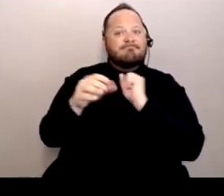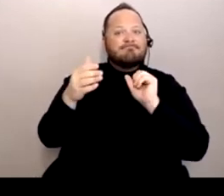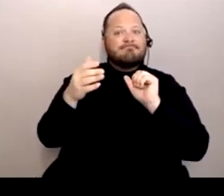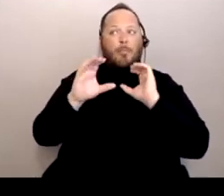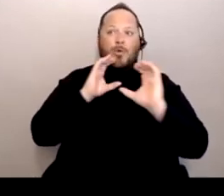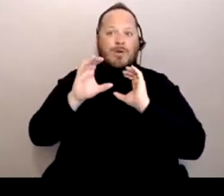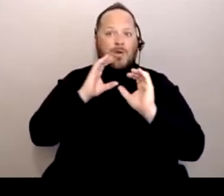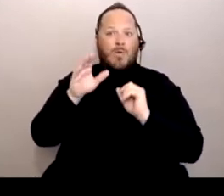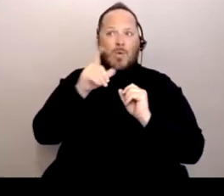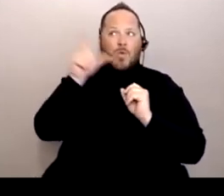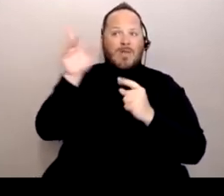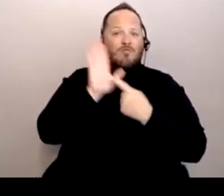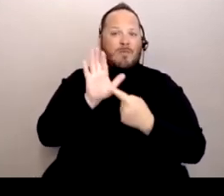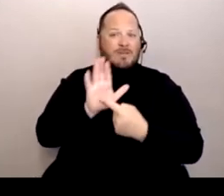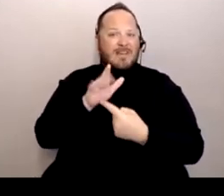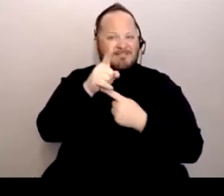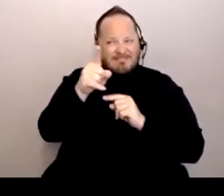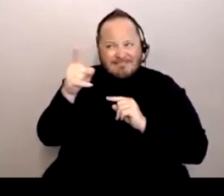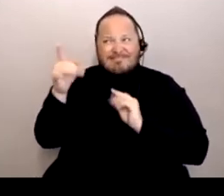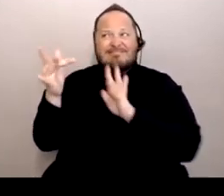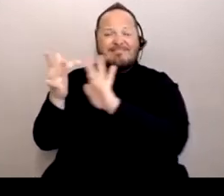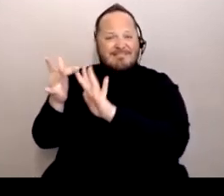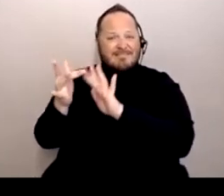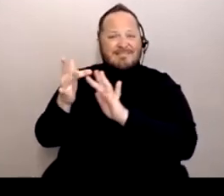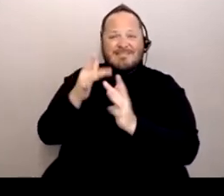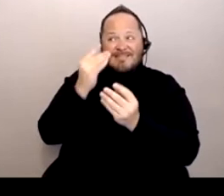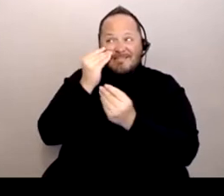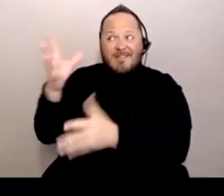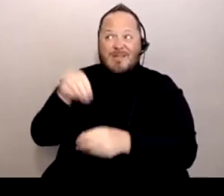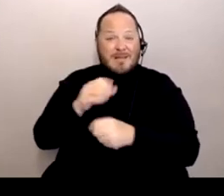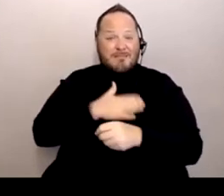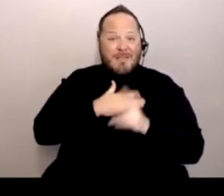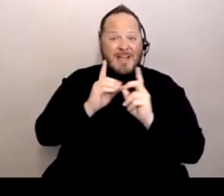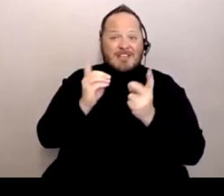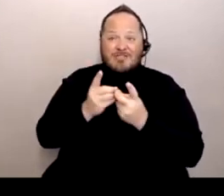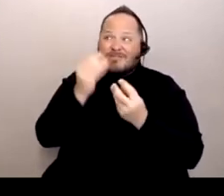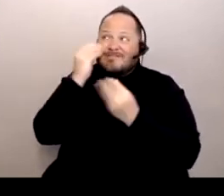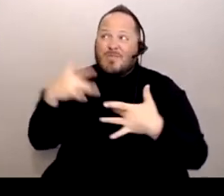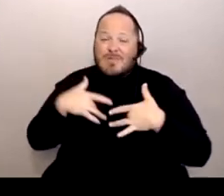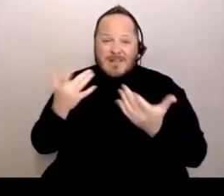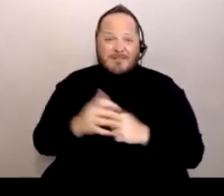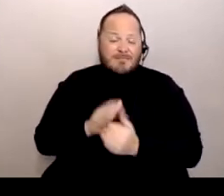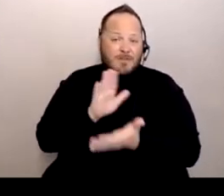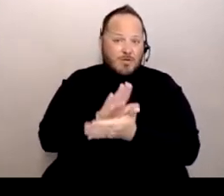Get in their ear. Talk with them and say, "Hey, in my district, this is what's going on." School board members, we need to change this,